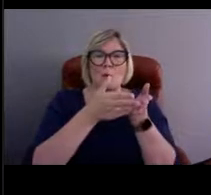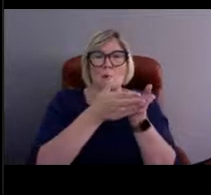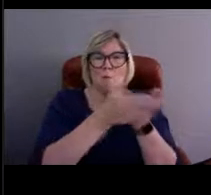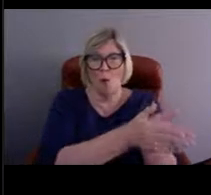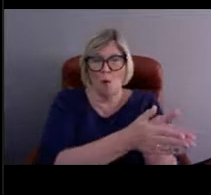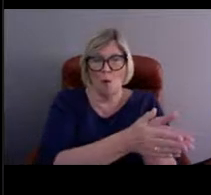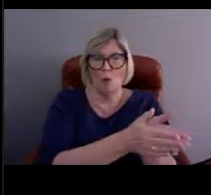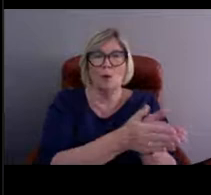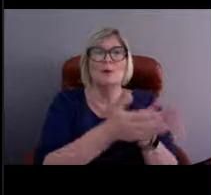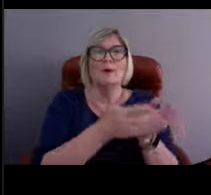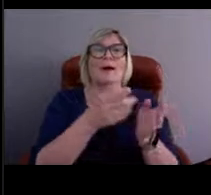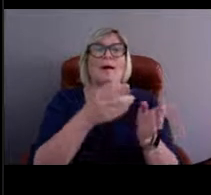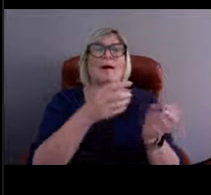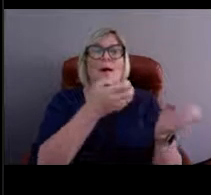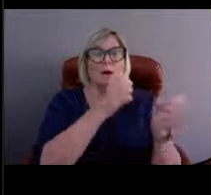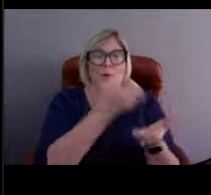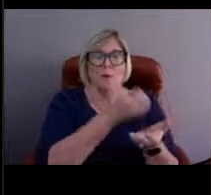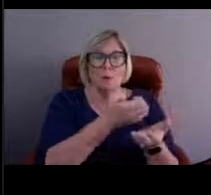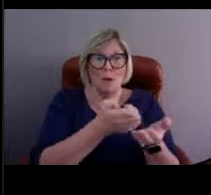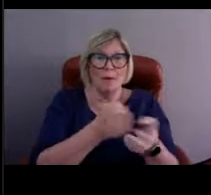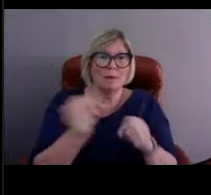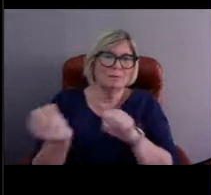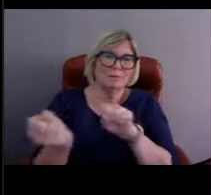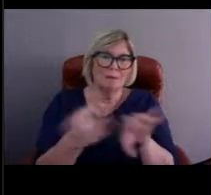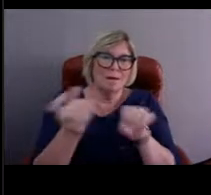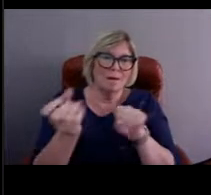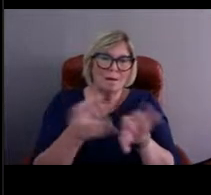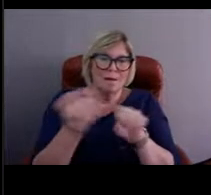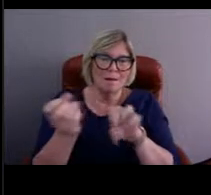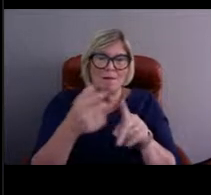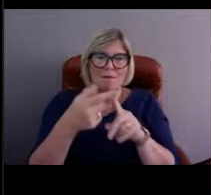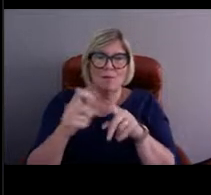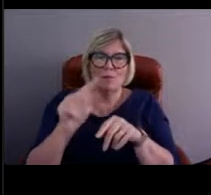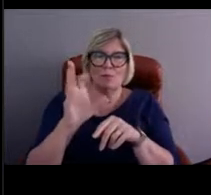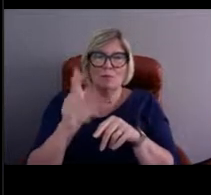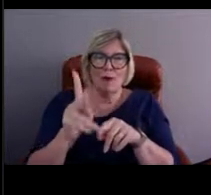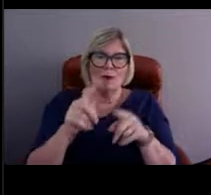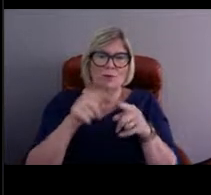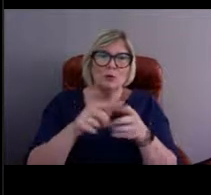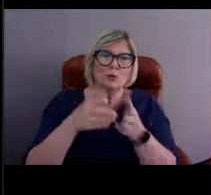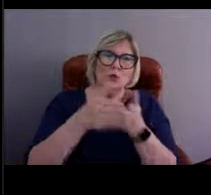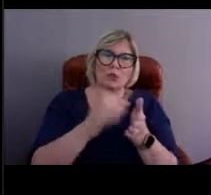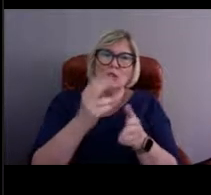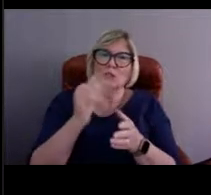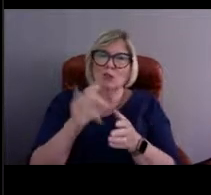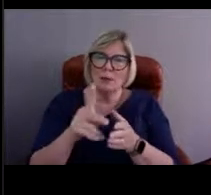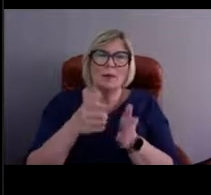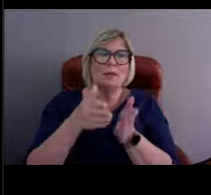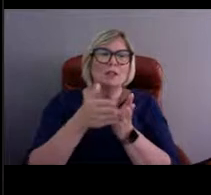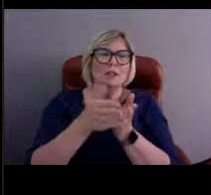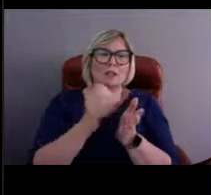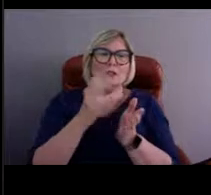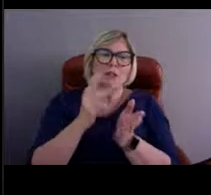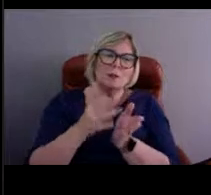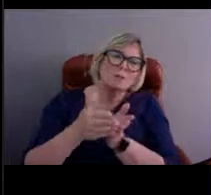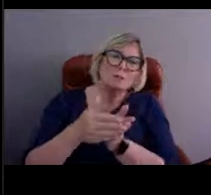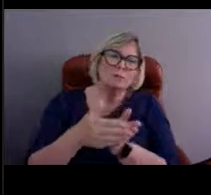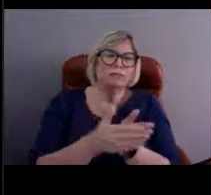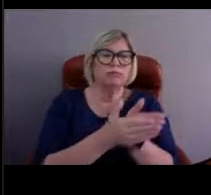And equipment gets put onto the ship and then the ship sails or motors out to the buoy's location